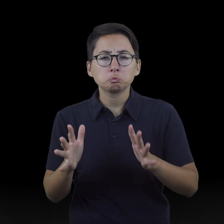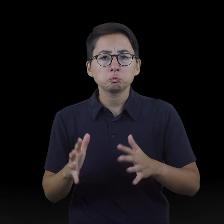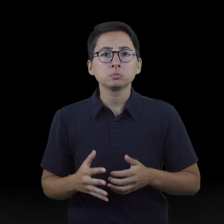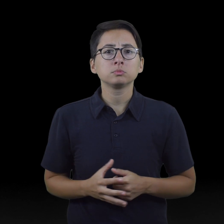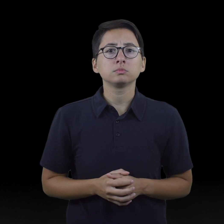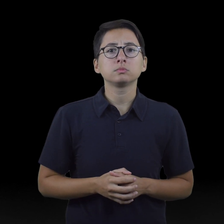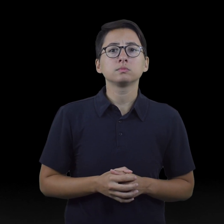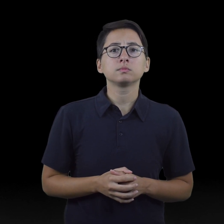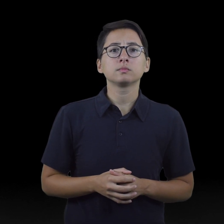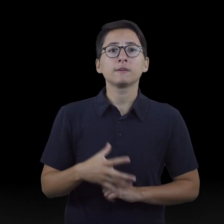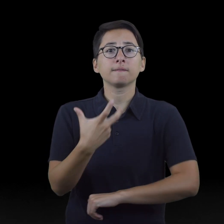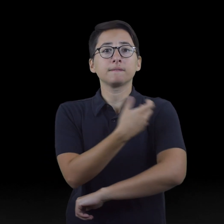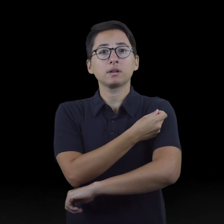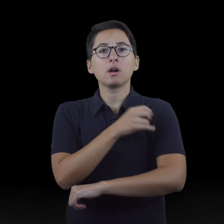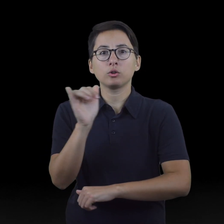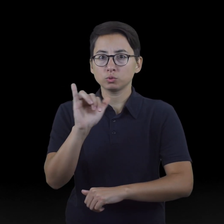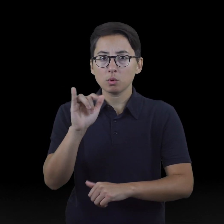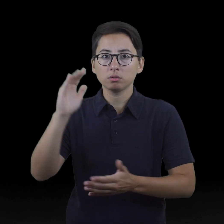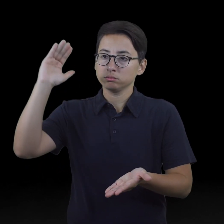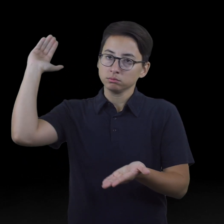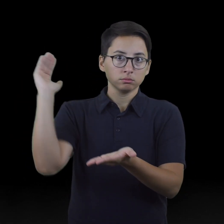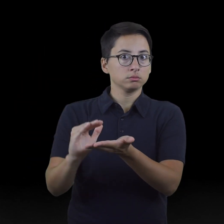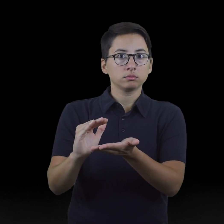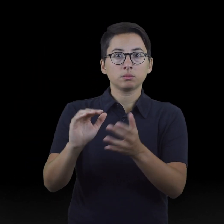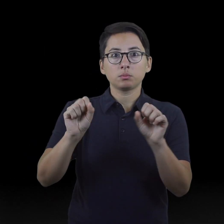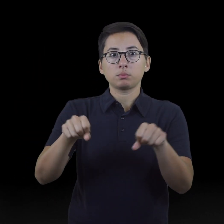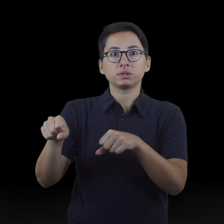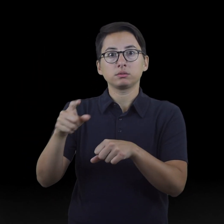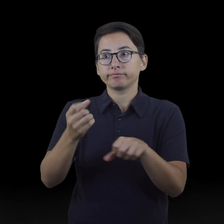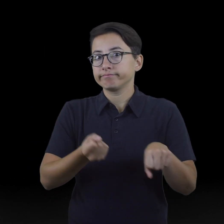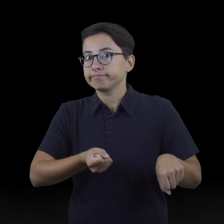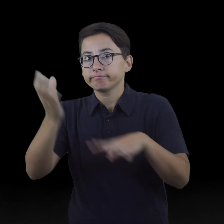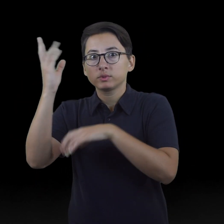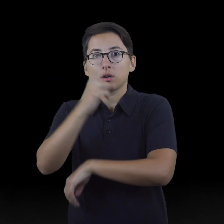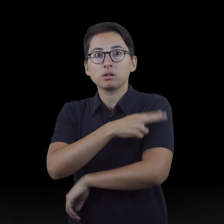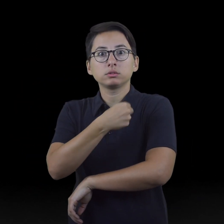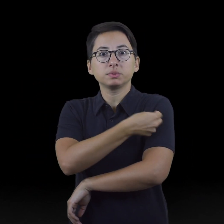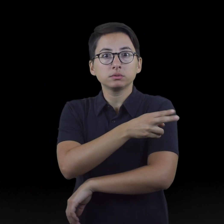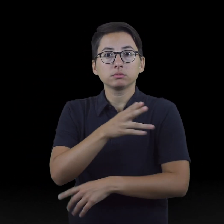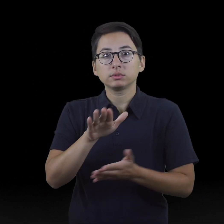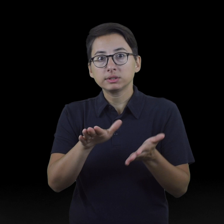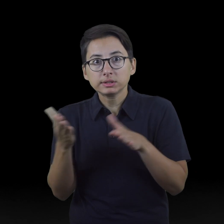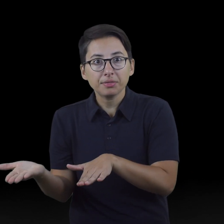reduces the chance of hospitalization and death. Because the Delta variant spreads more easily, MDH